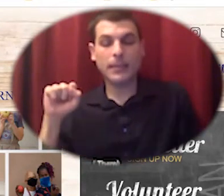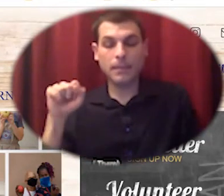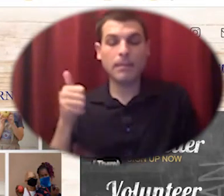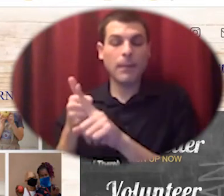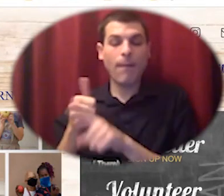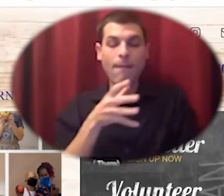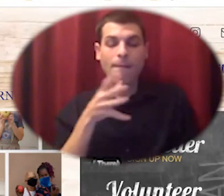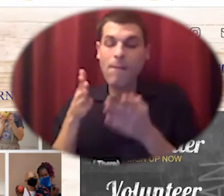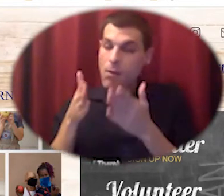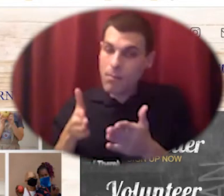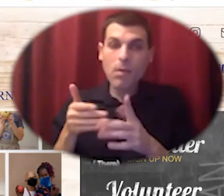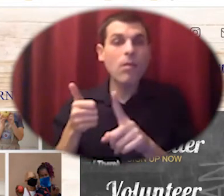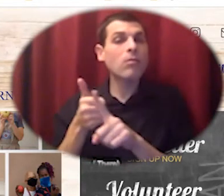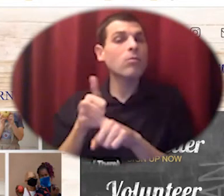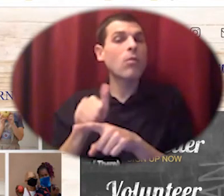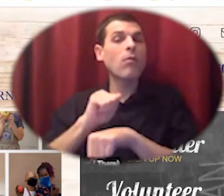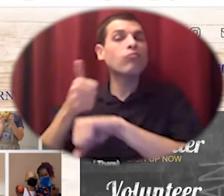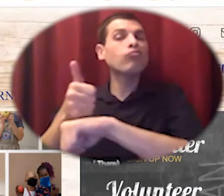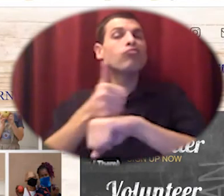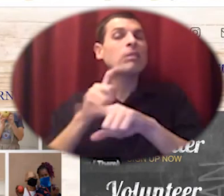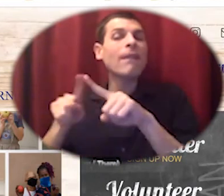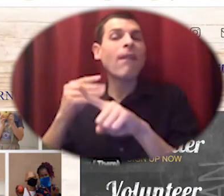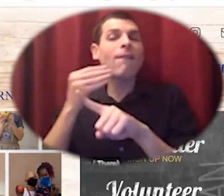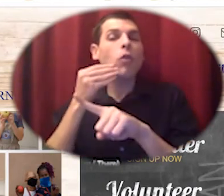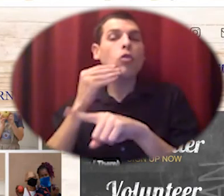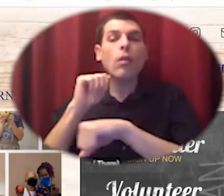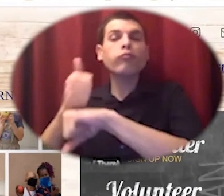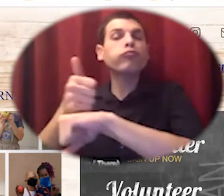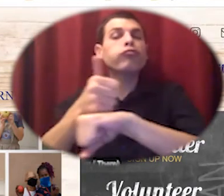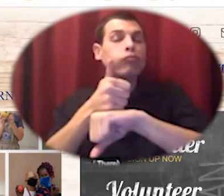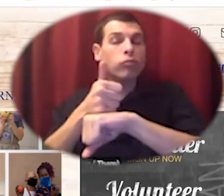and food pantries around ventura uh until a surprise heart condition cut his life short